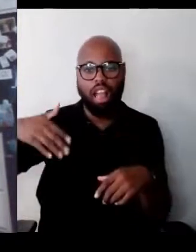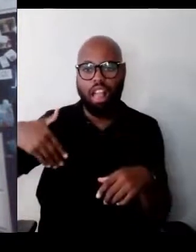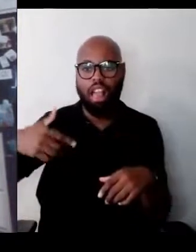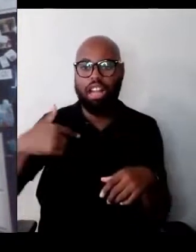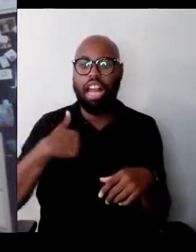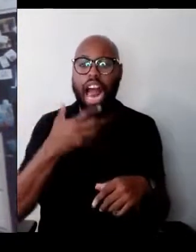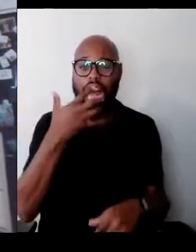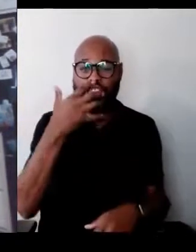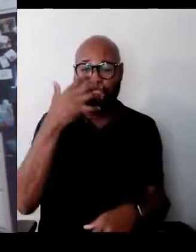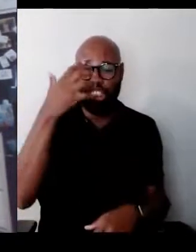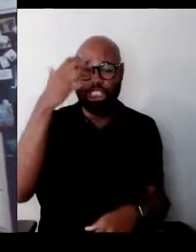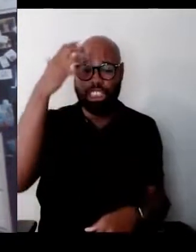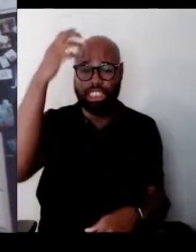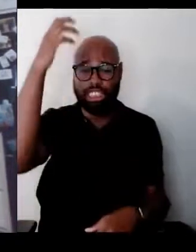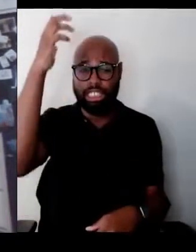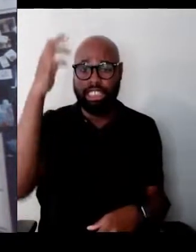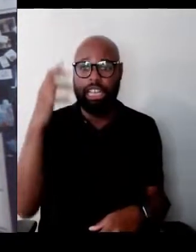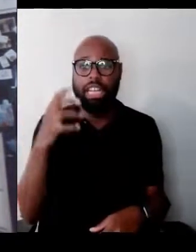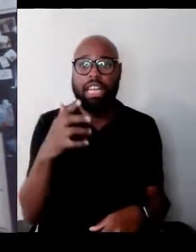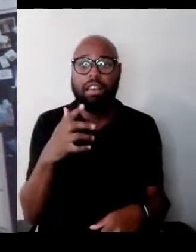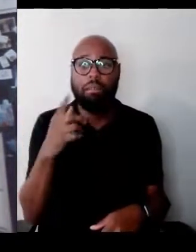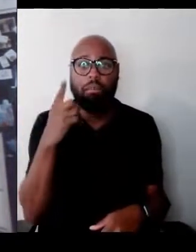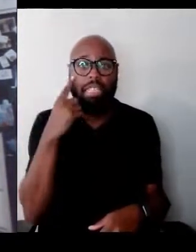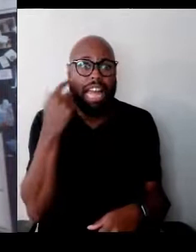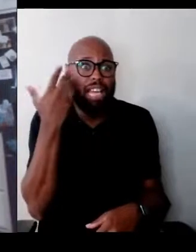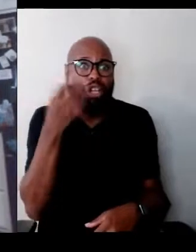because I didn't know who this woman was.